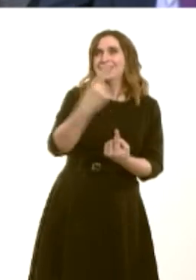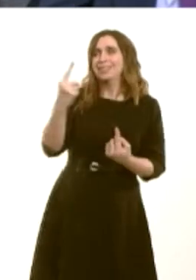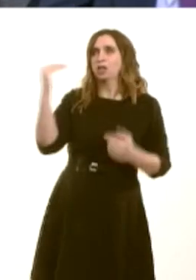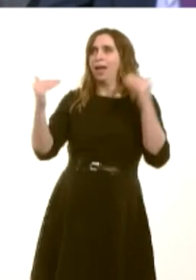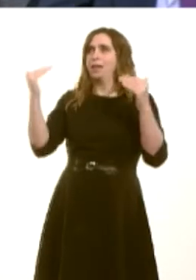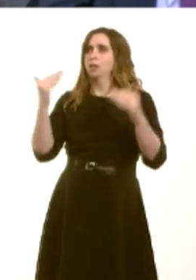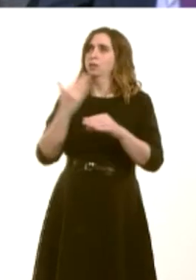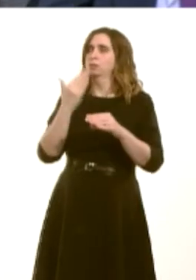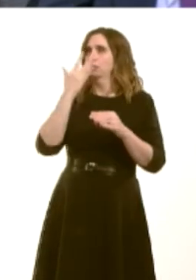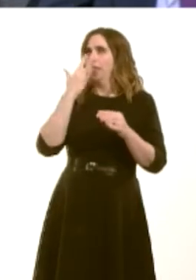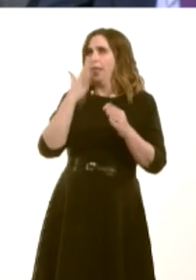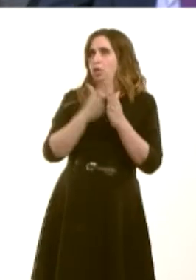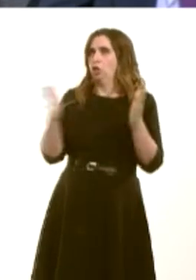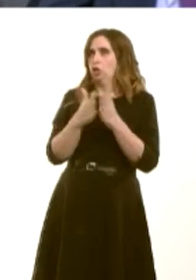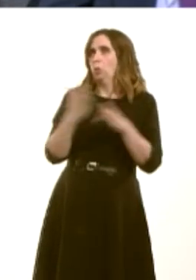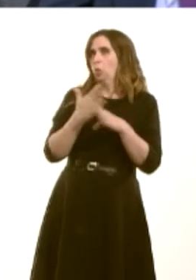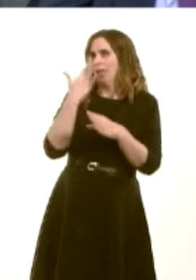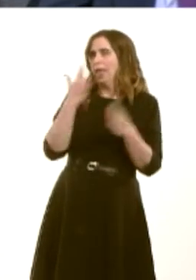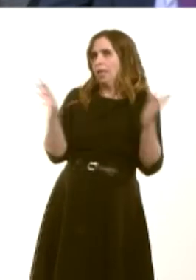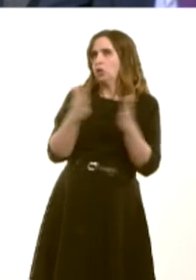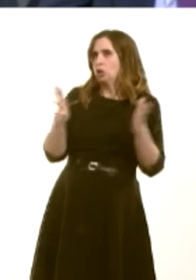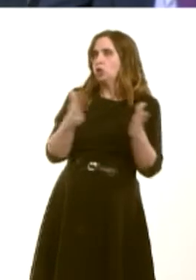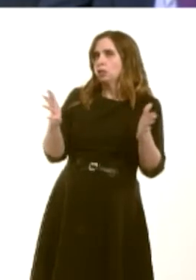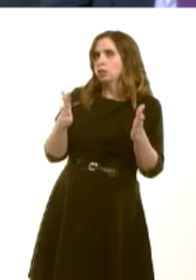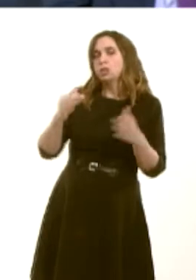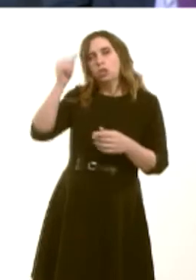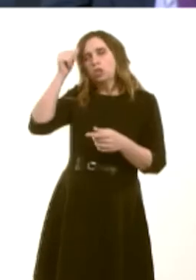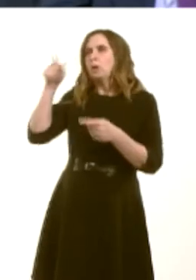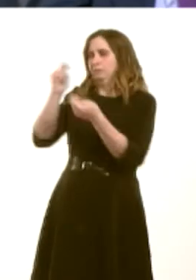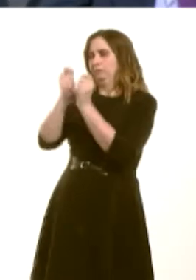in Wales. And we know that the tax and welfare reforms hit those around the poverty line